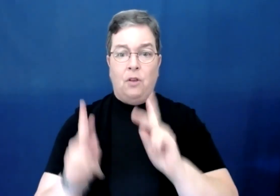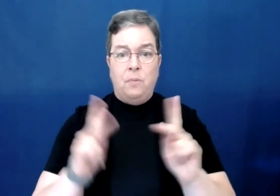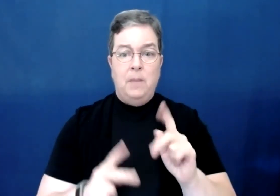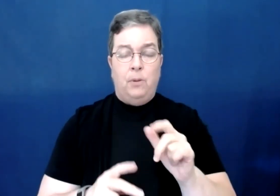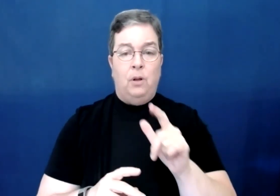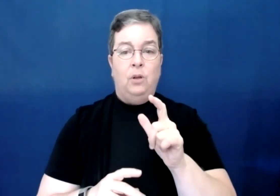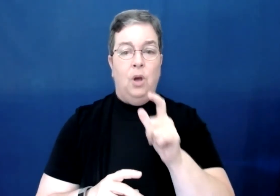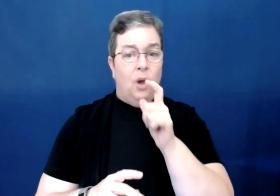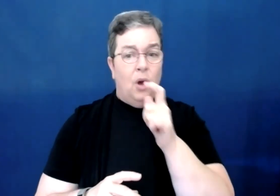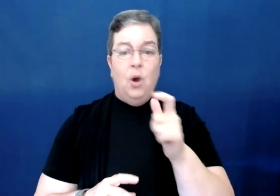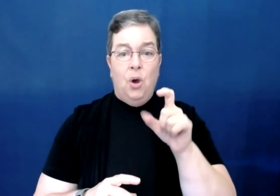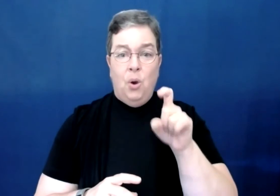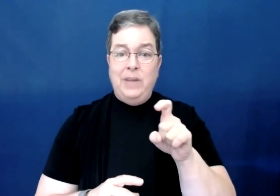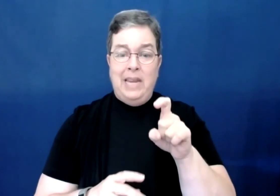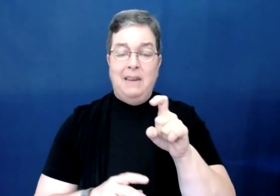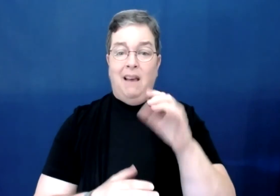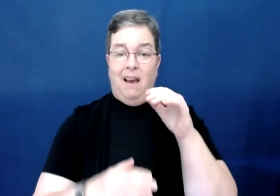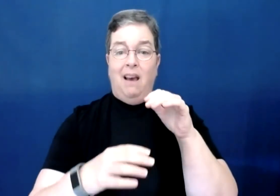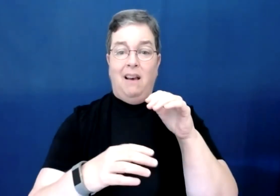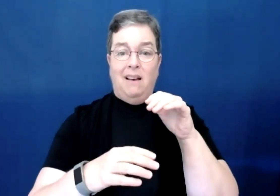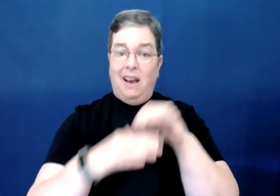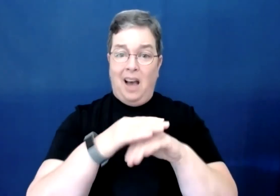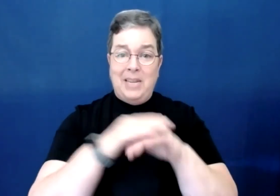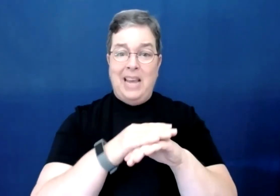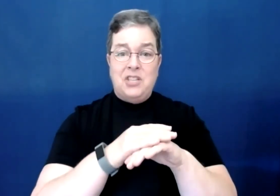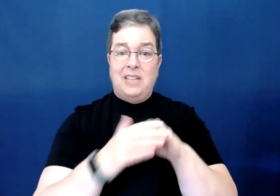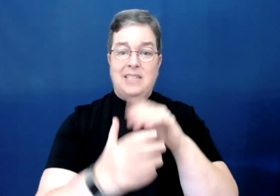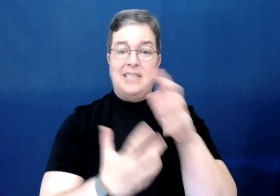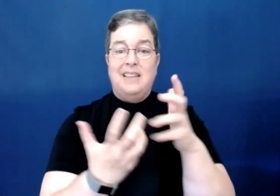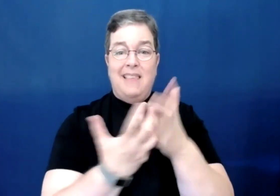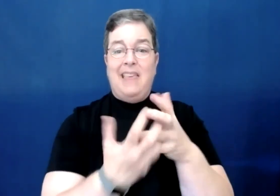people who need accommodations that are